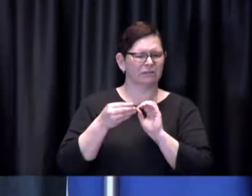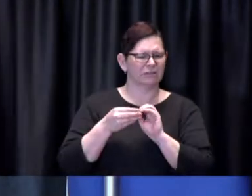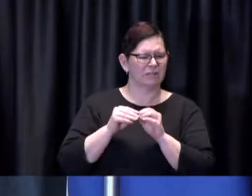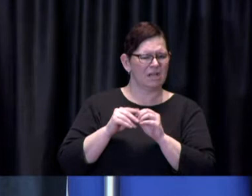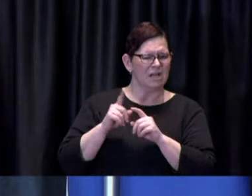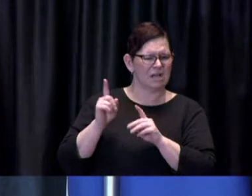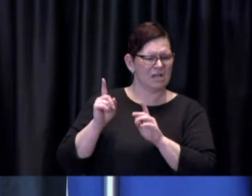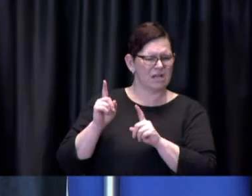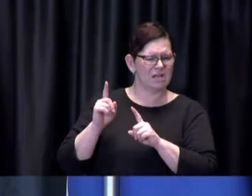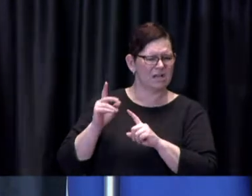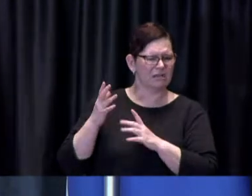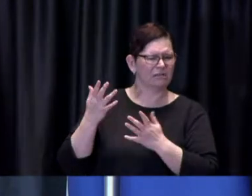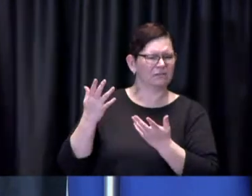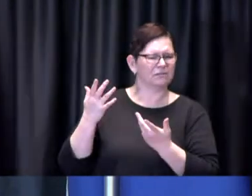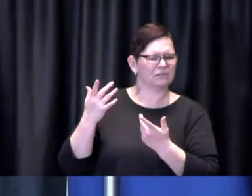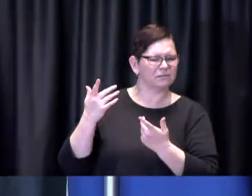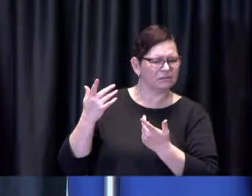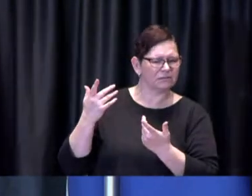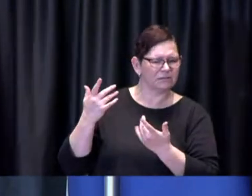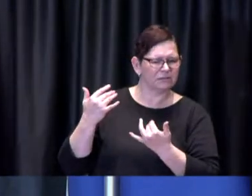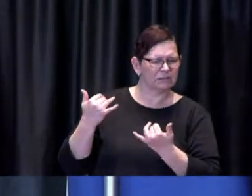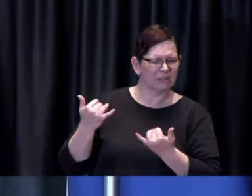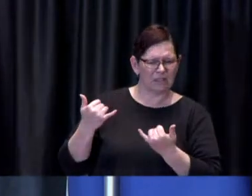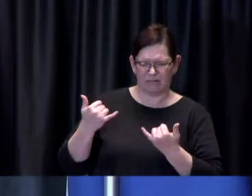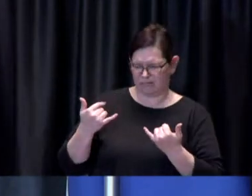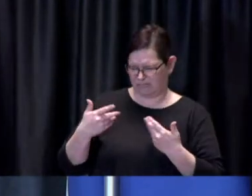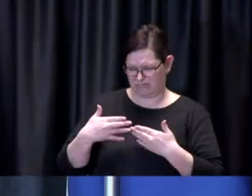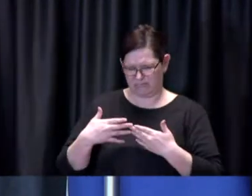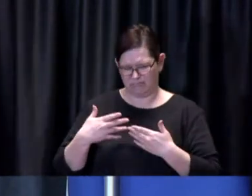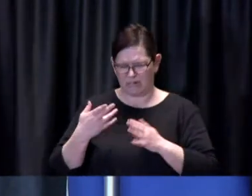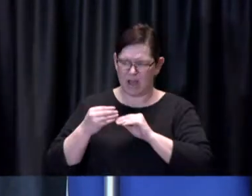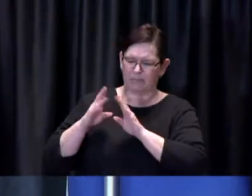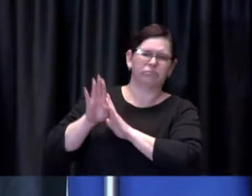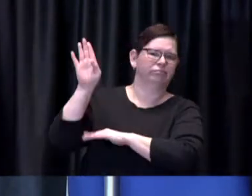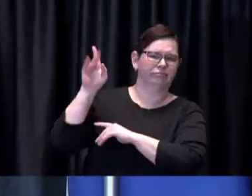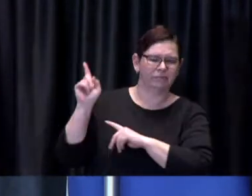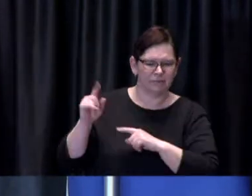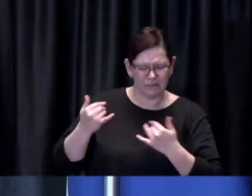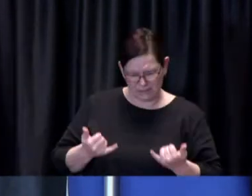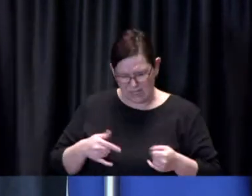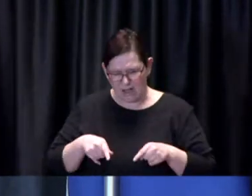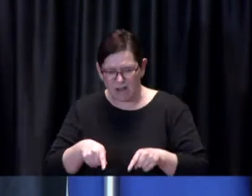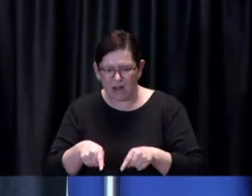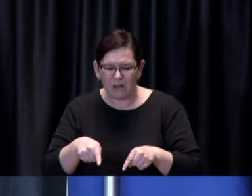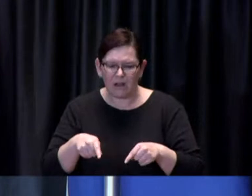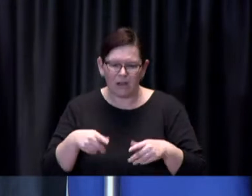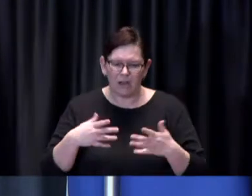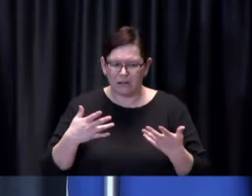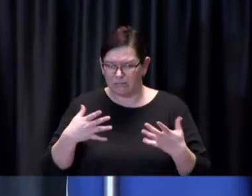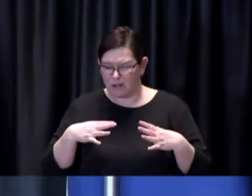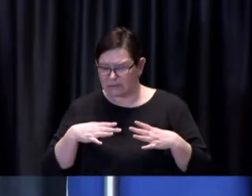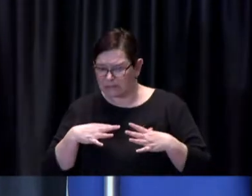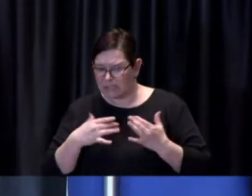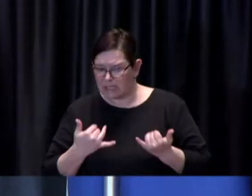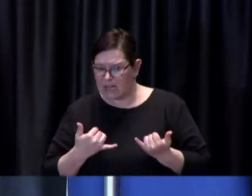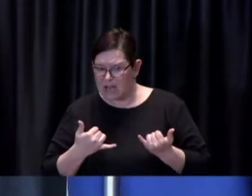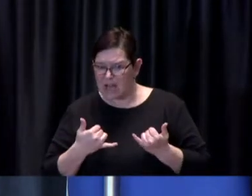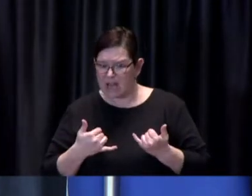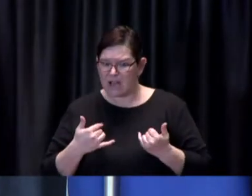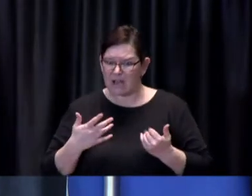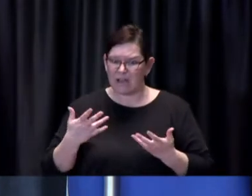the precipice of another uh potentially indoor mass indoor event you know in contradiction to